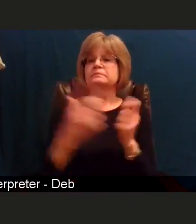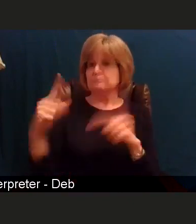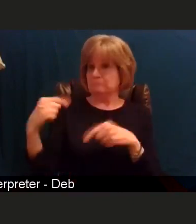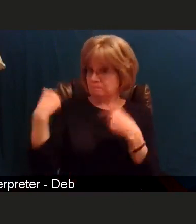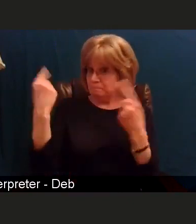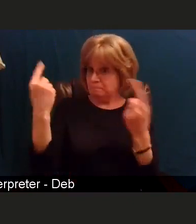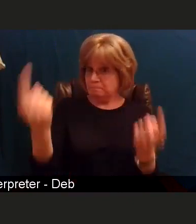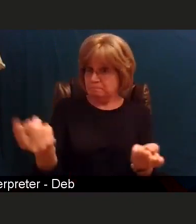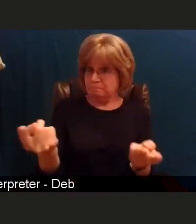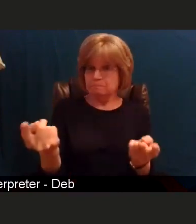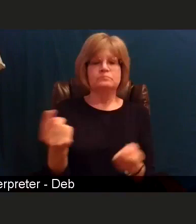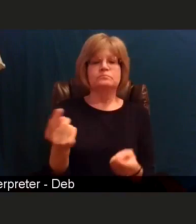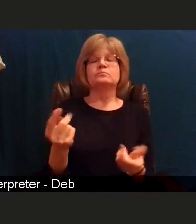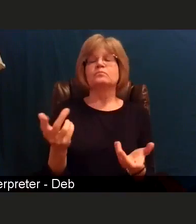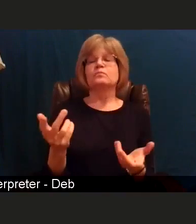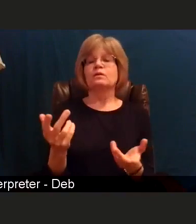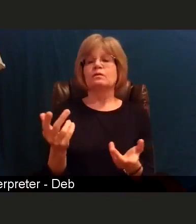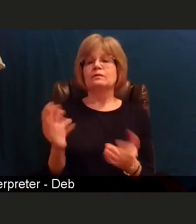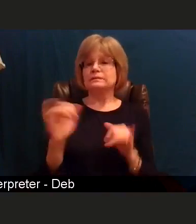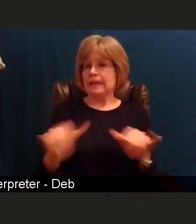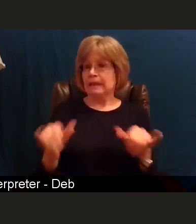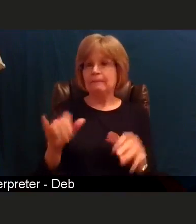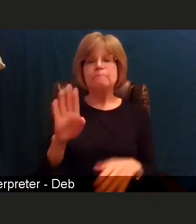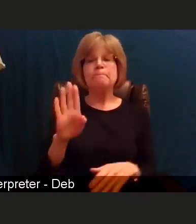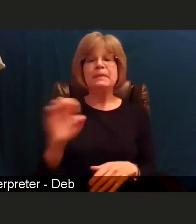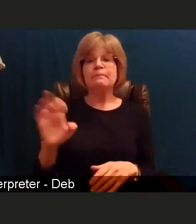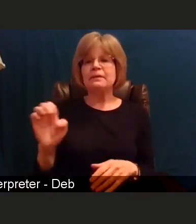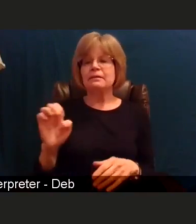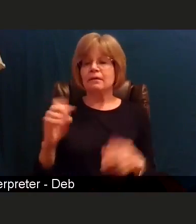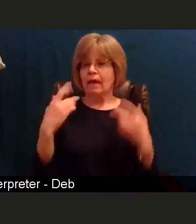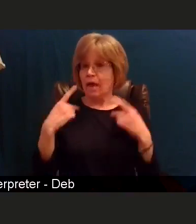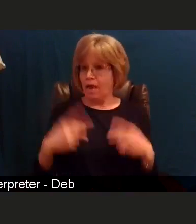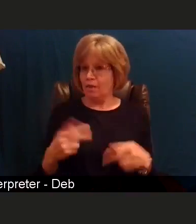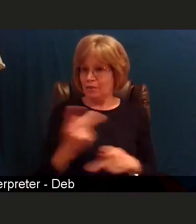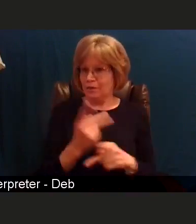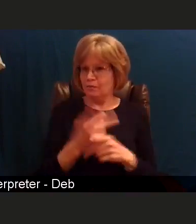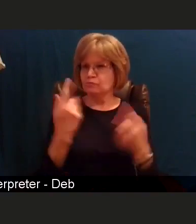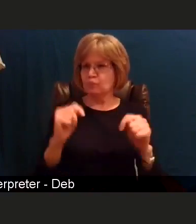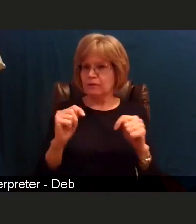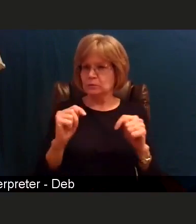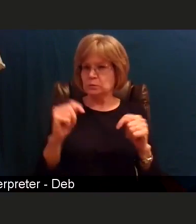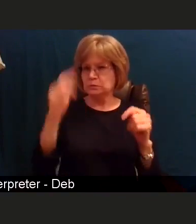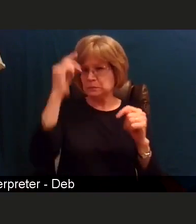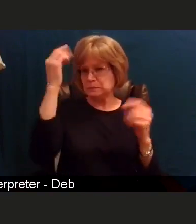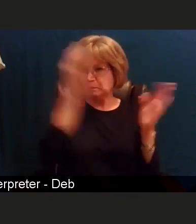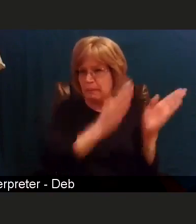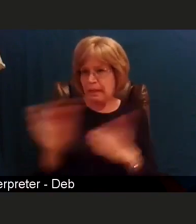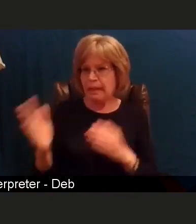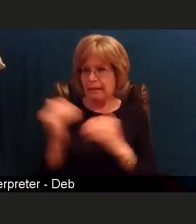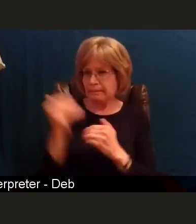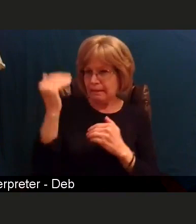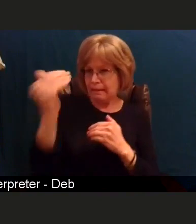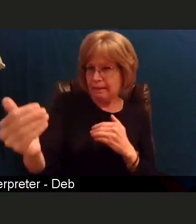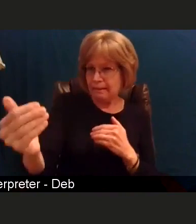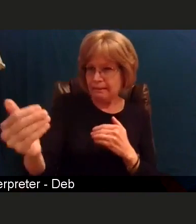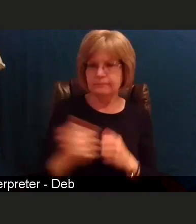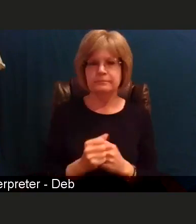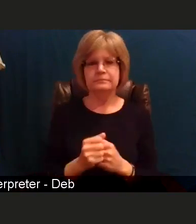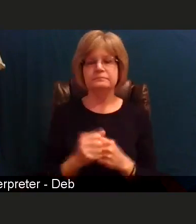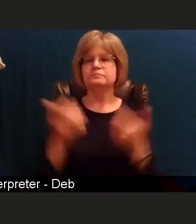Beebe Healthcare is trying to be at least two steps ahead of the game. We already have been strategically planning